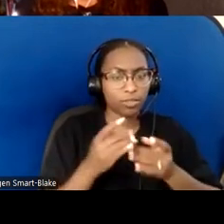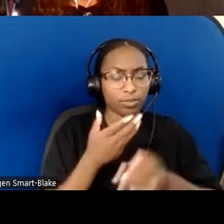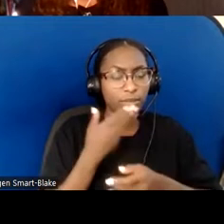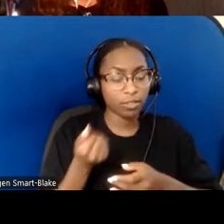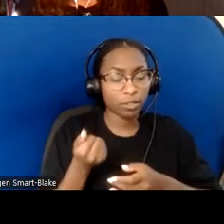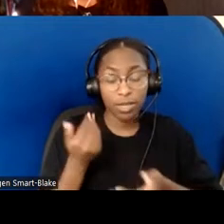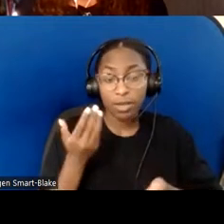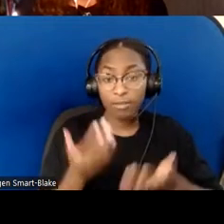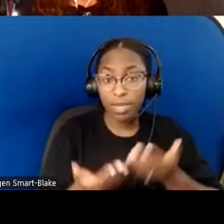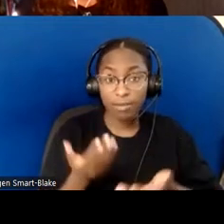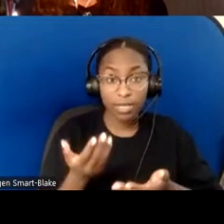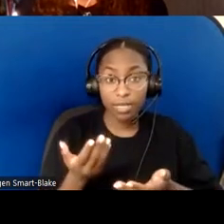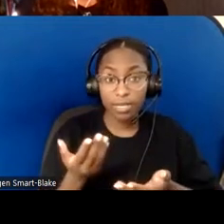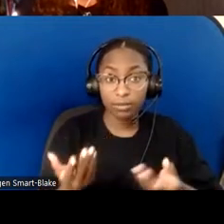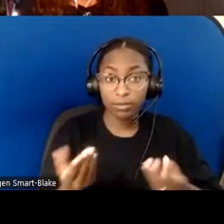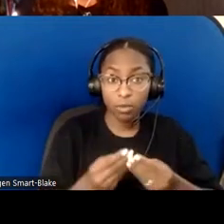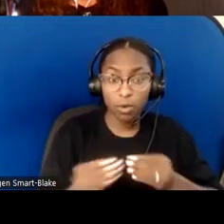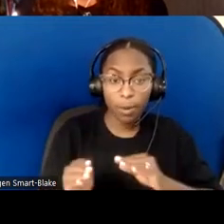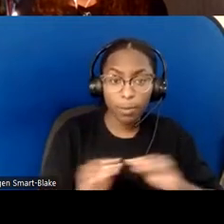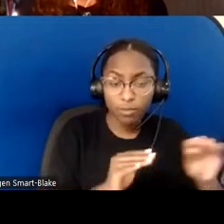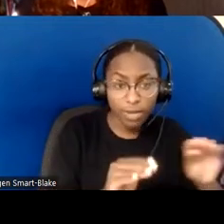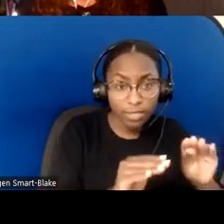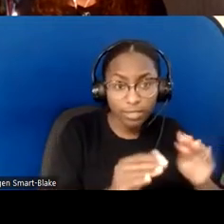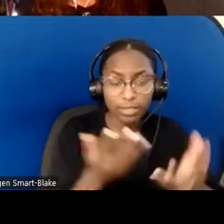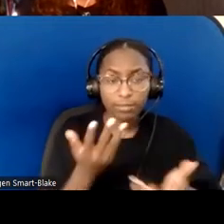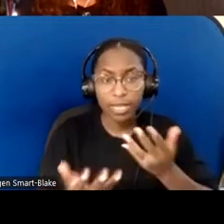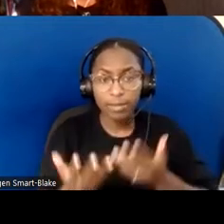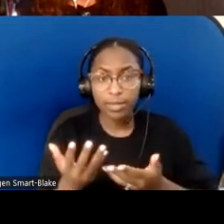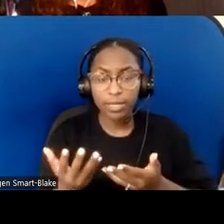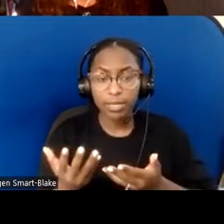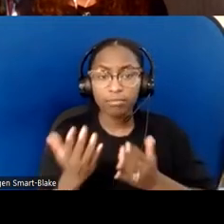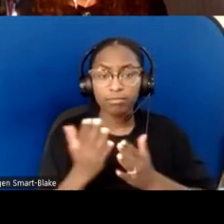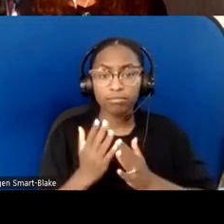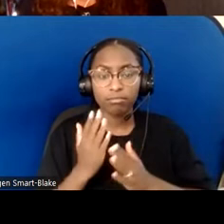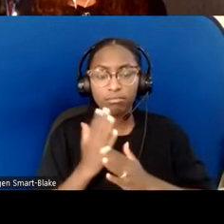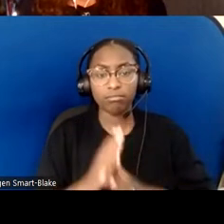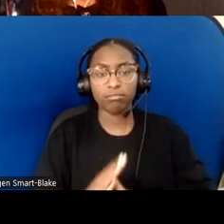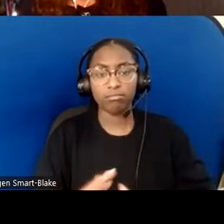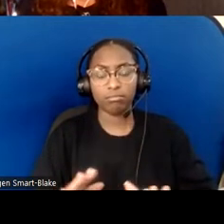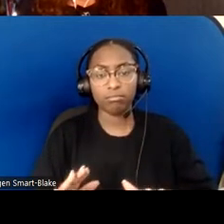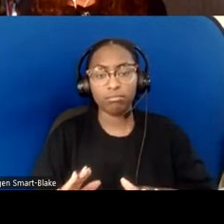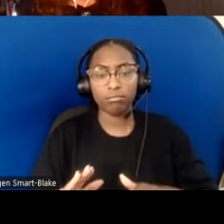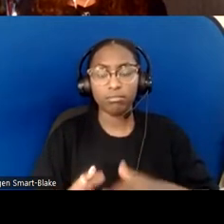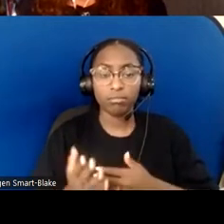moments of quiet. Hopefully it's gonna involve all of our senses and be more spontaneous,